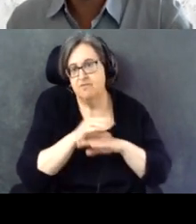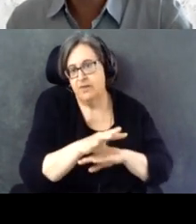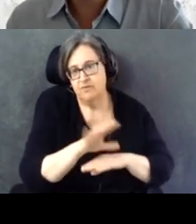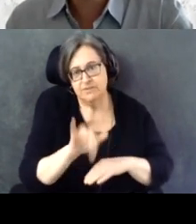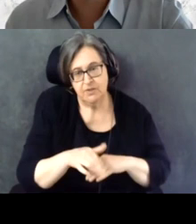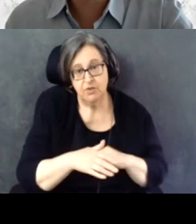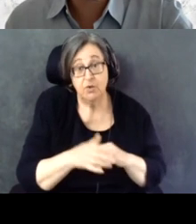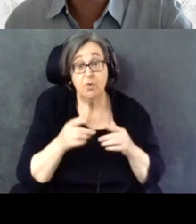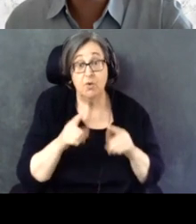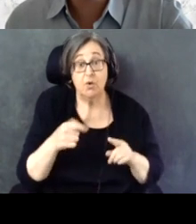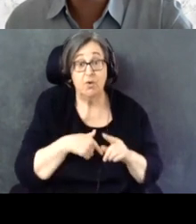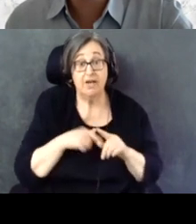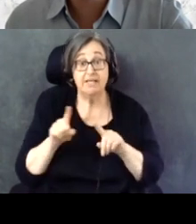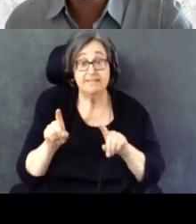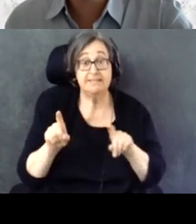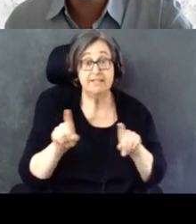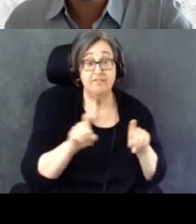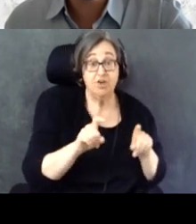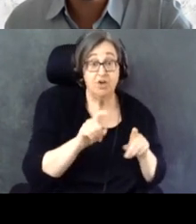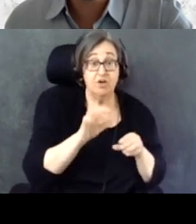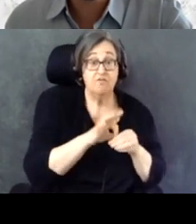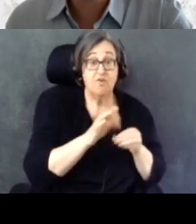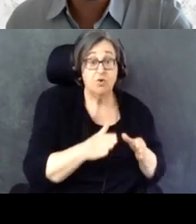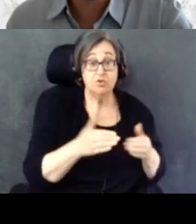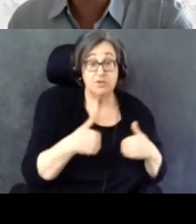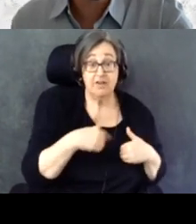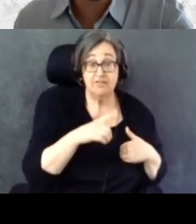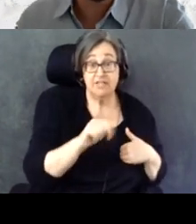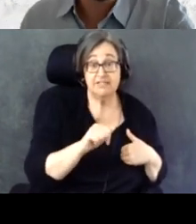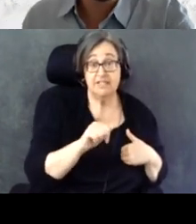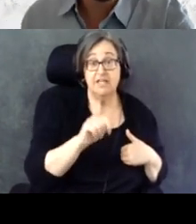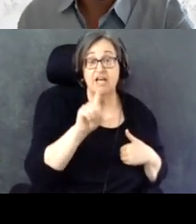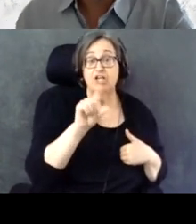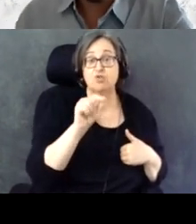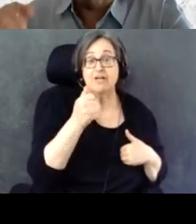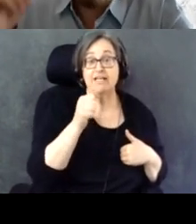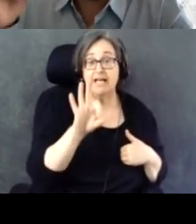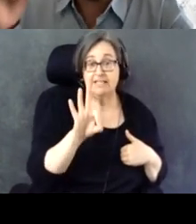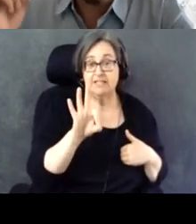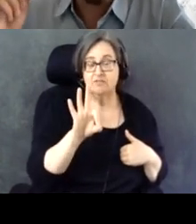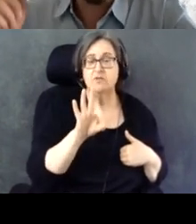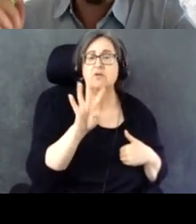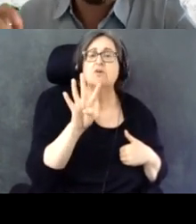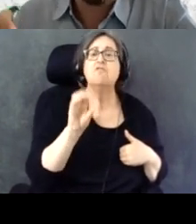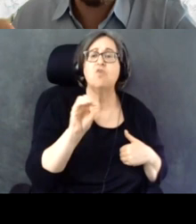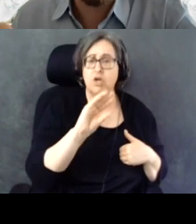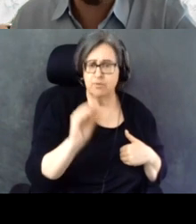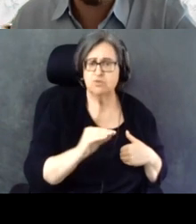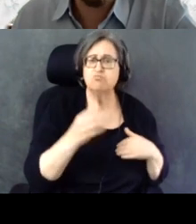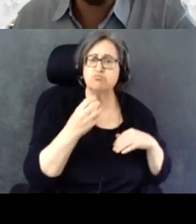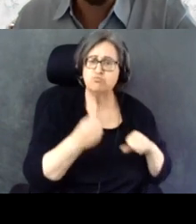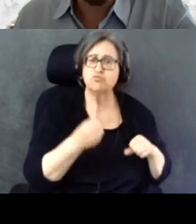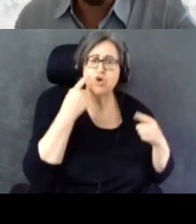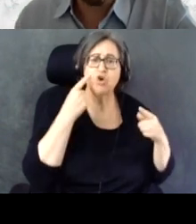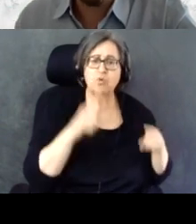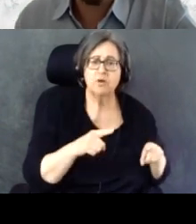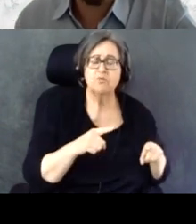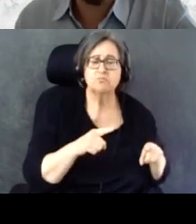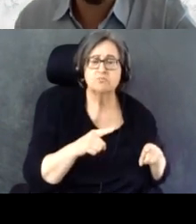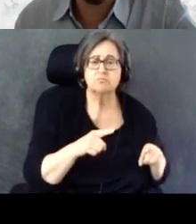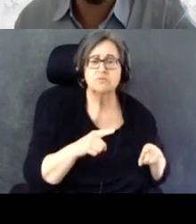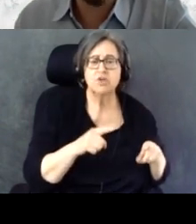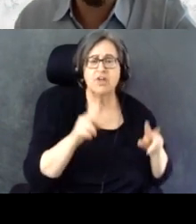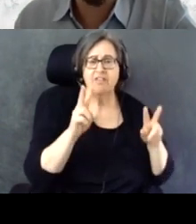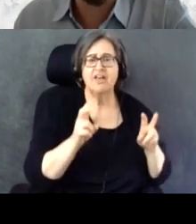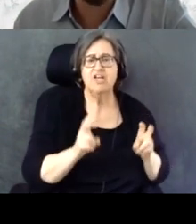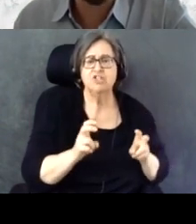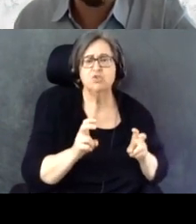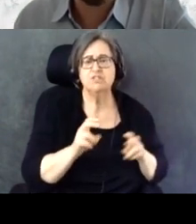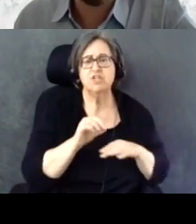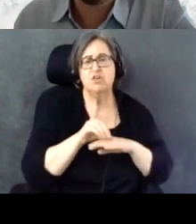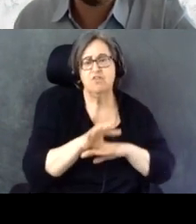When we surveyed voters in 2019, 40% strongly agreed these issues influence how motivated